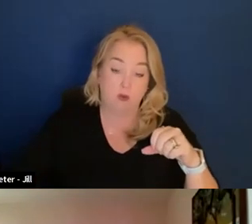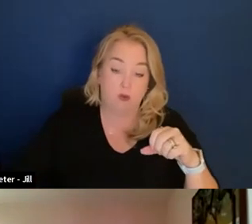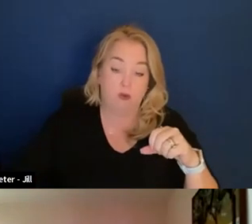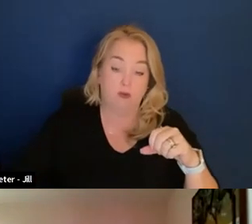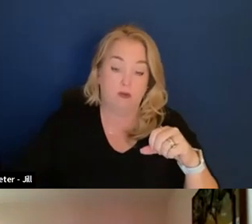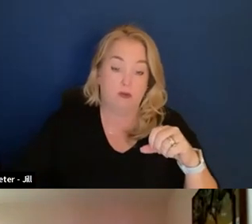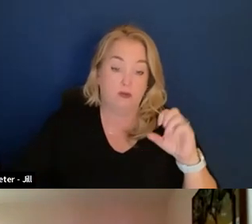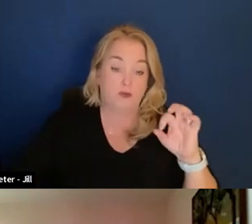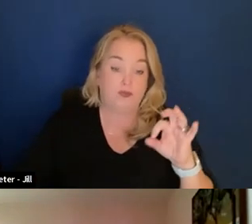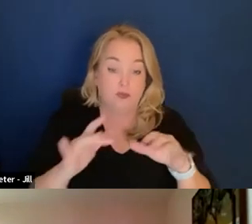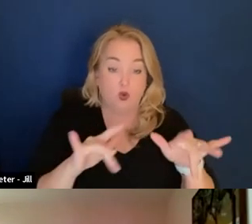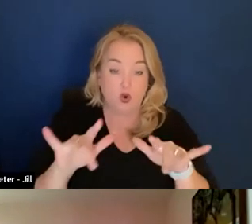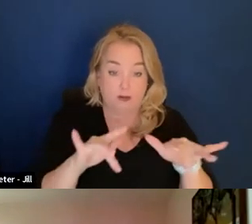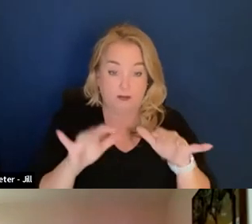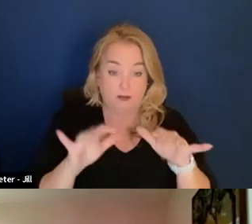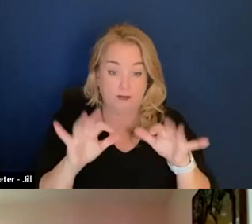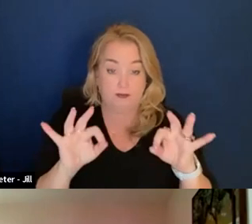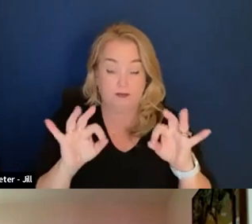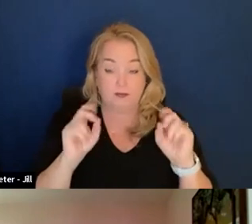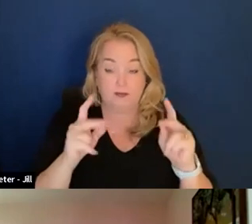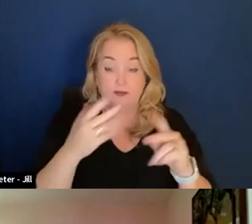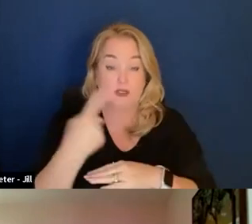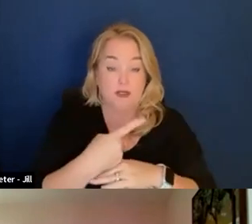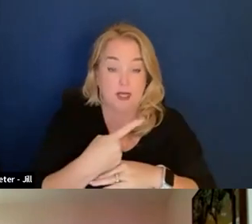All right. Good day everyone and welcome